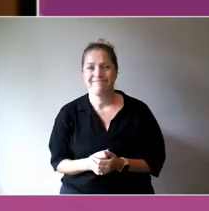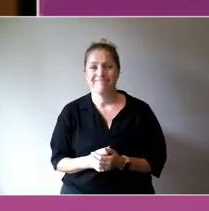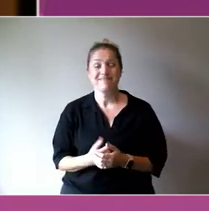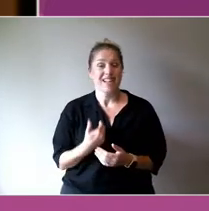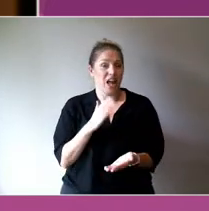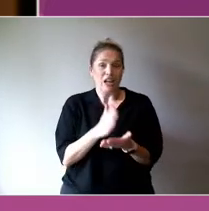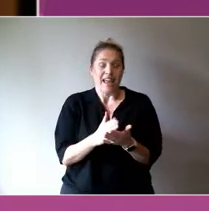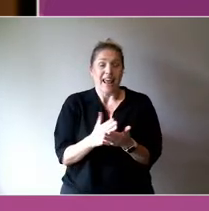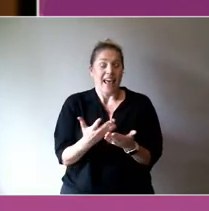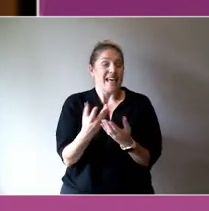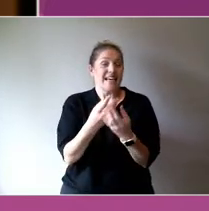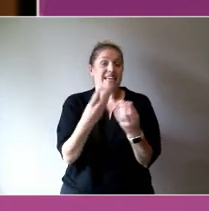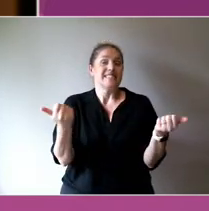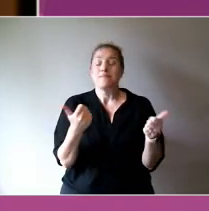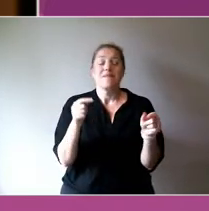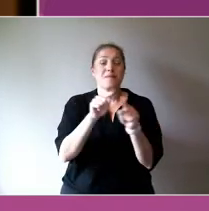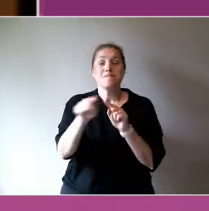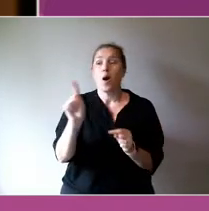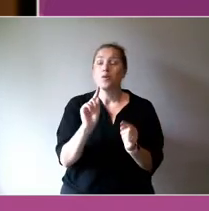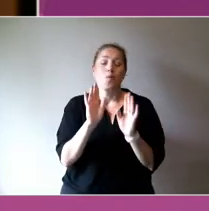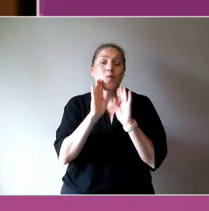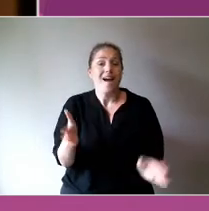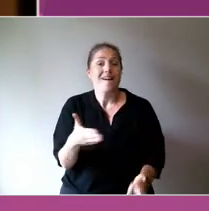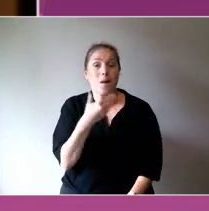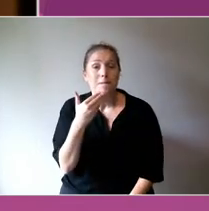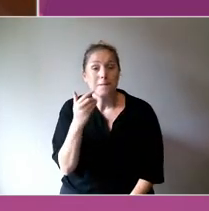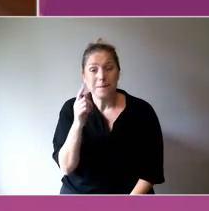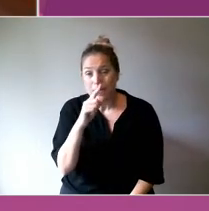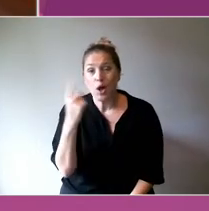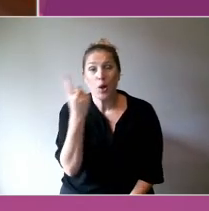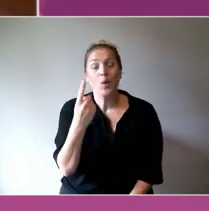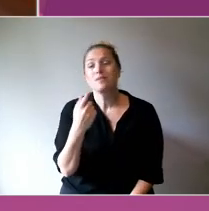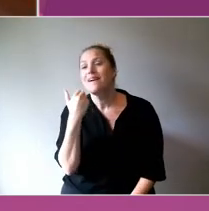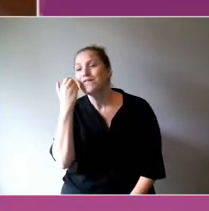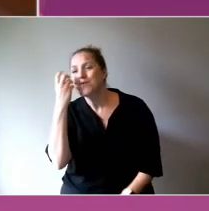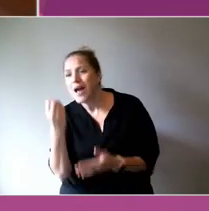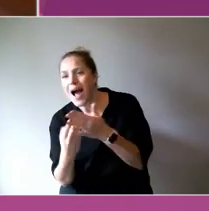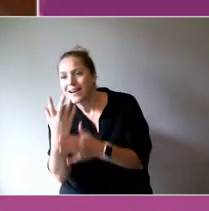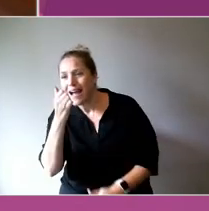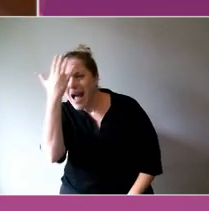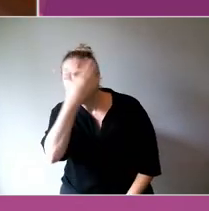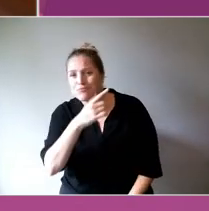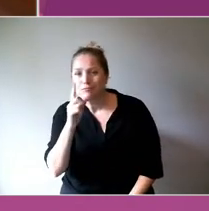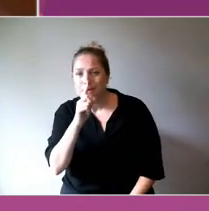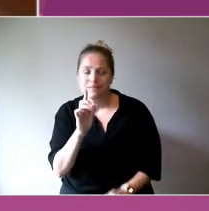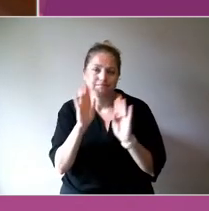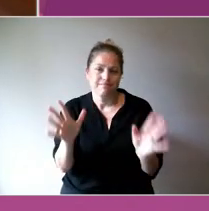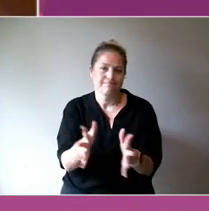I've been looking forward to this for a number of weeks now.